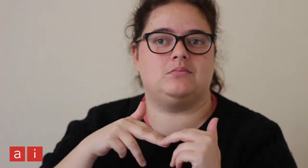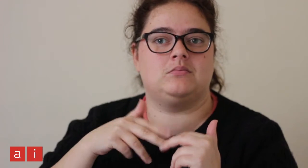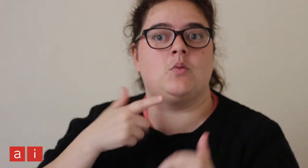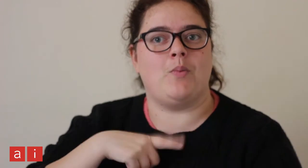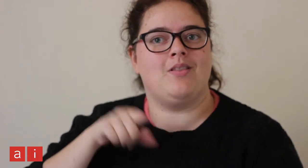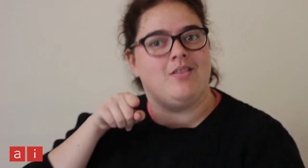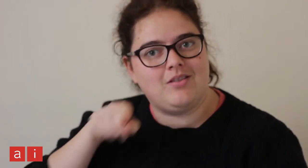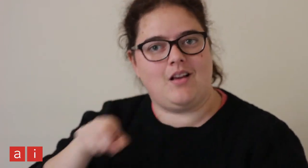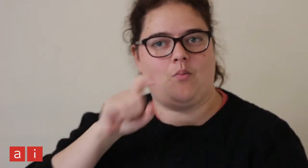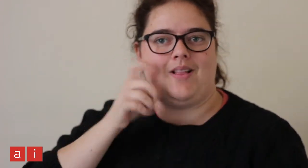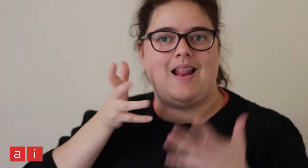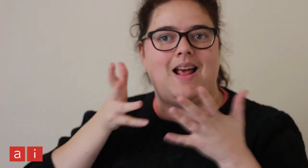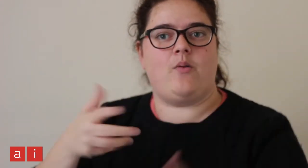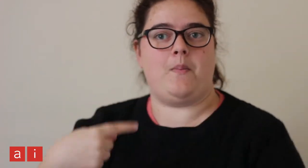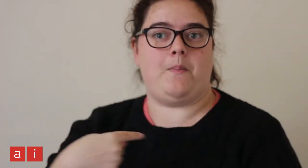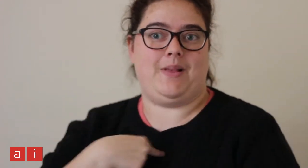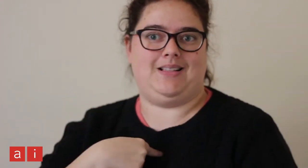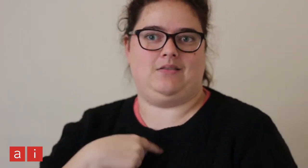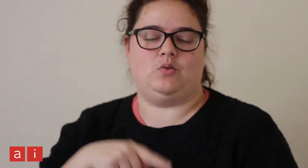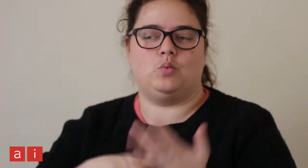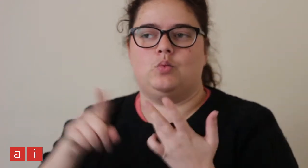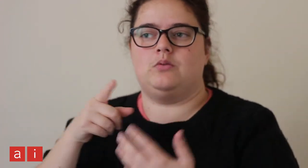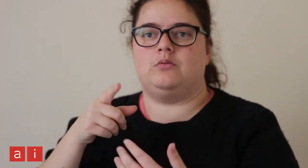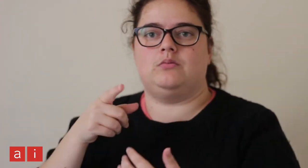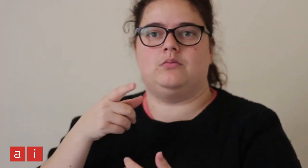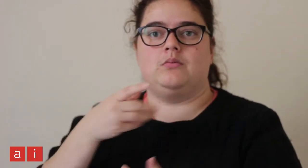because it will allow me to give back